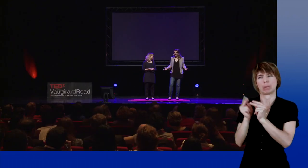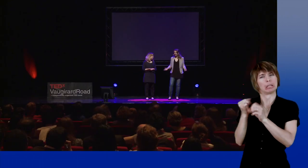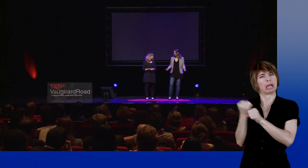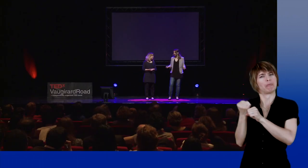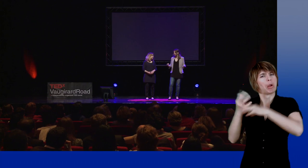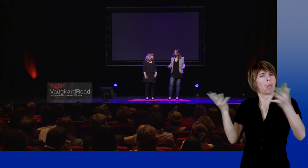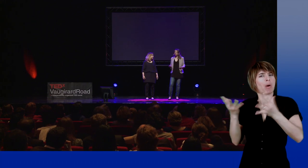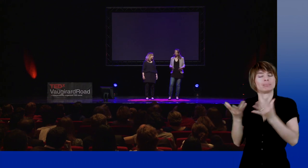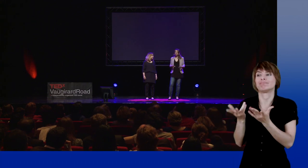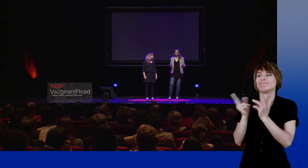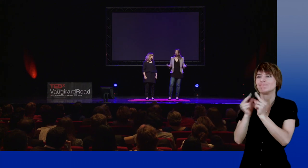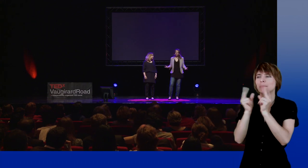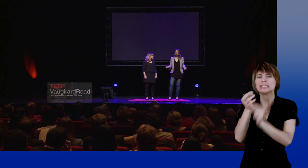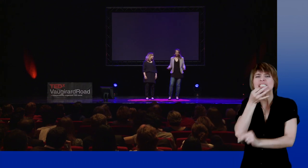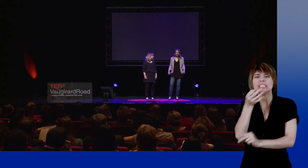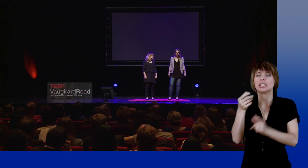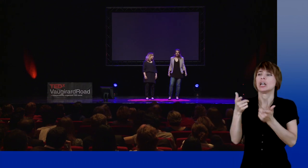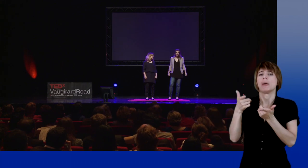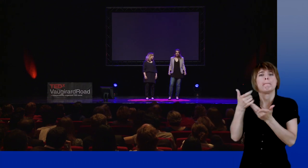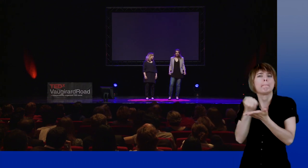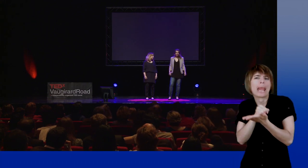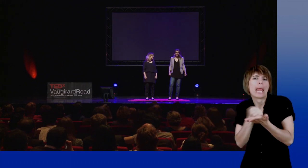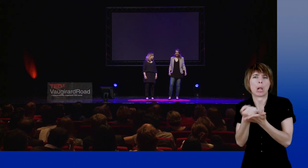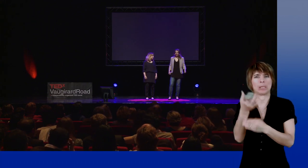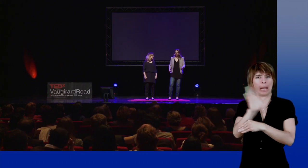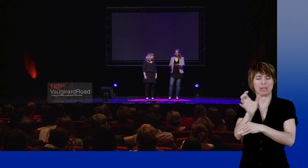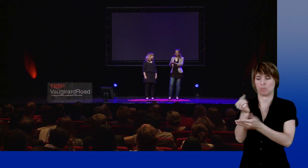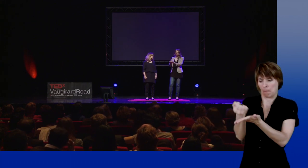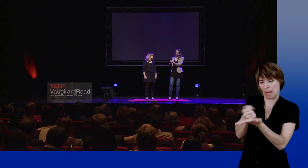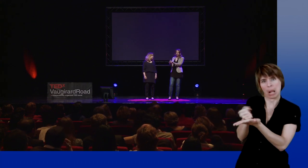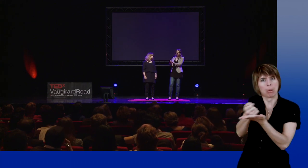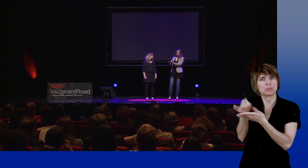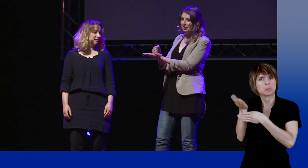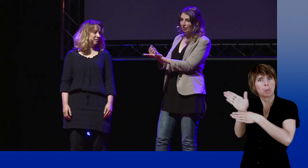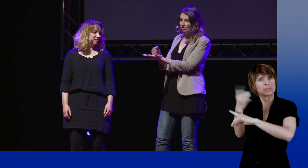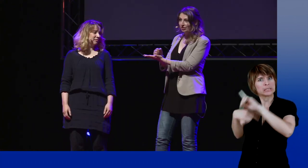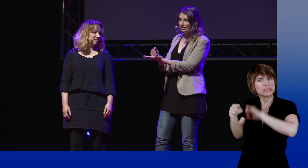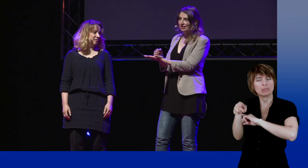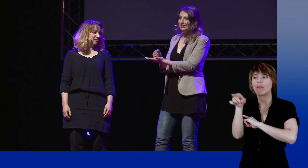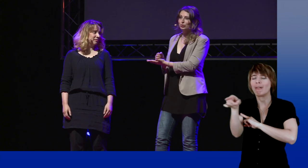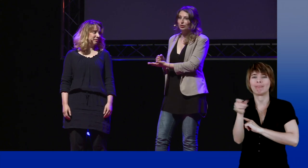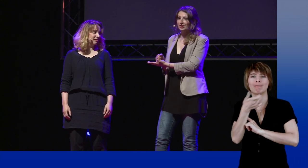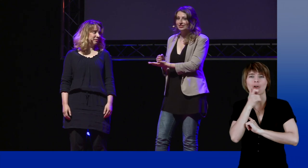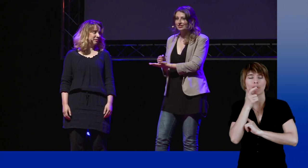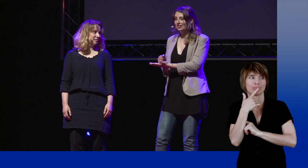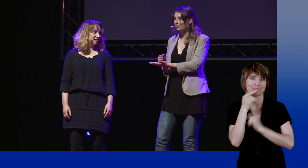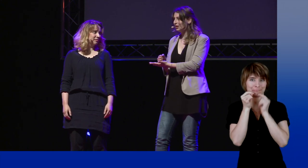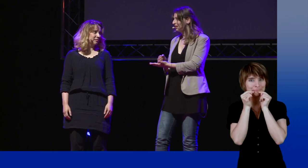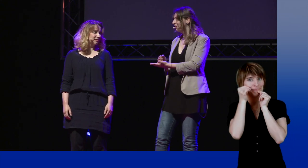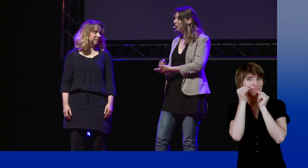She namelysaid that we were going to film several television pilots. Every time she signed the word "pilot", English deafs smiled.